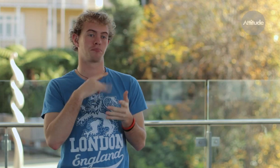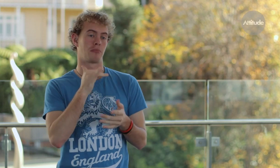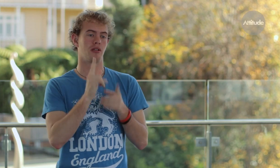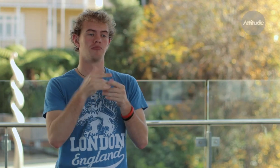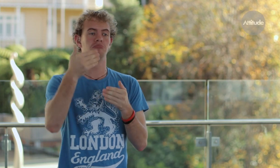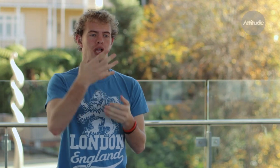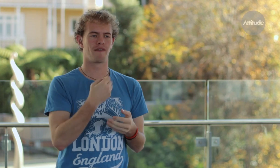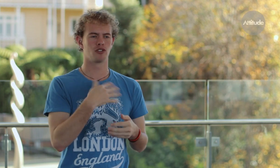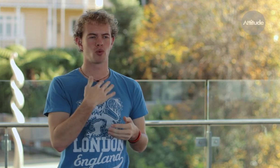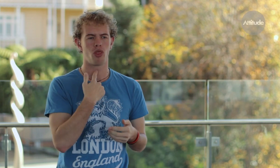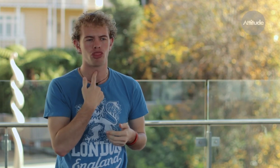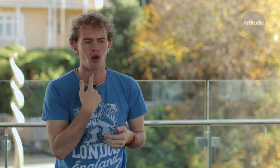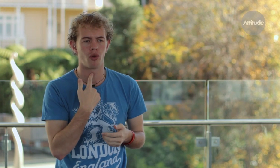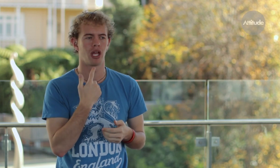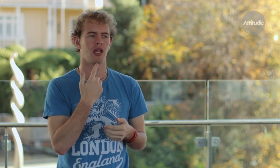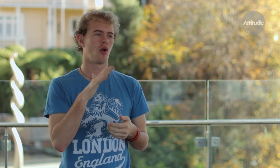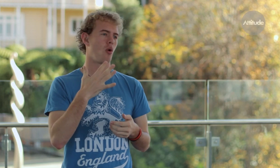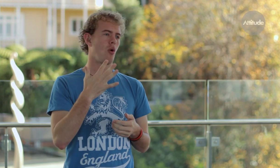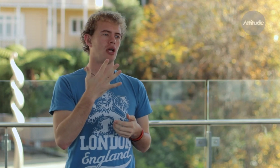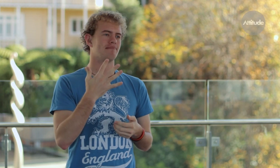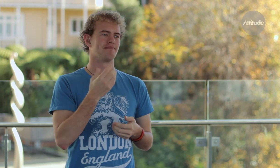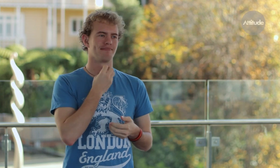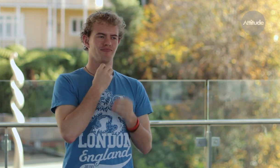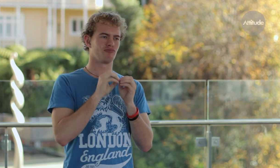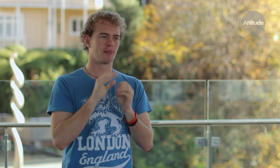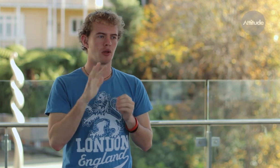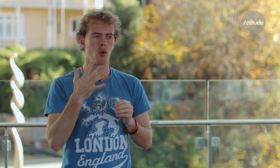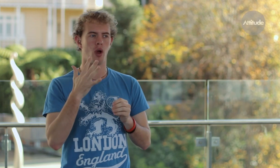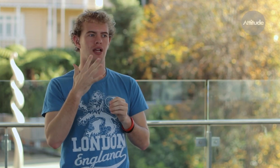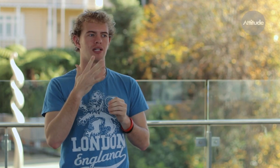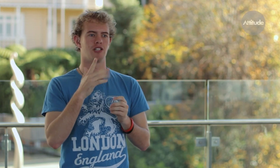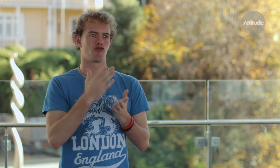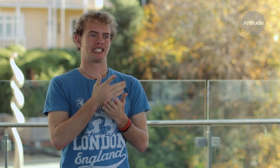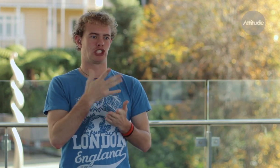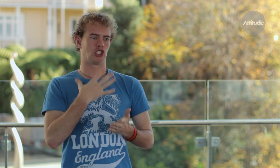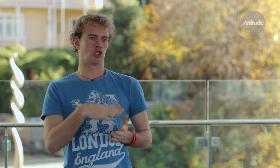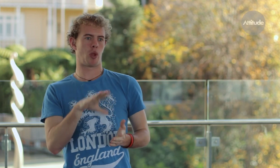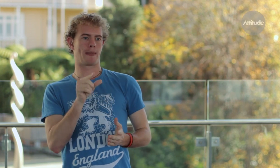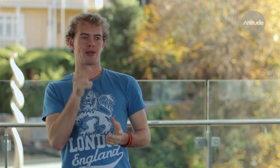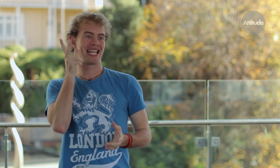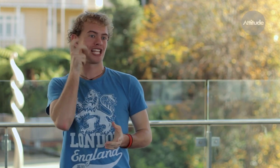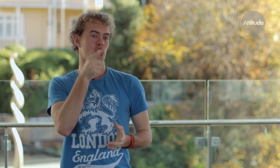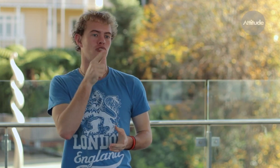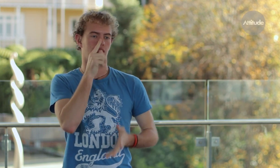Sign language is great if you’ve have a sore throat or you’ve lost your voice or if you don’t want people to hear you